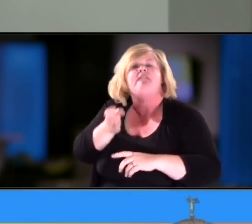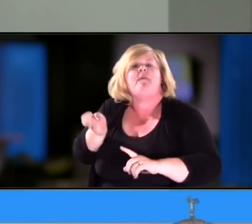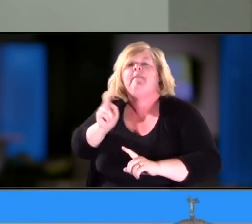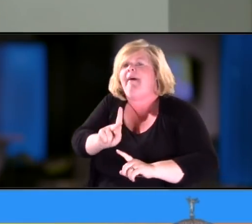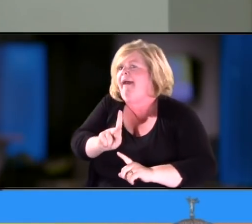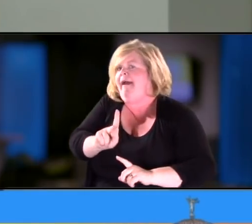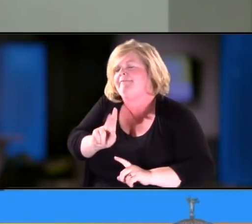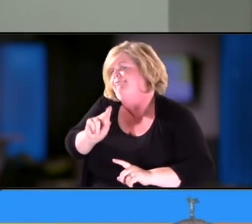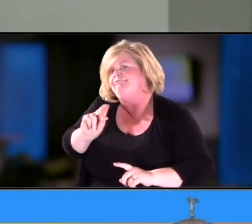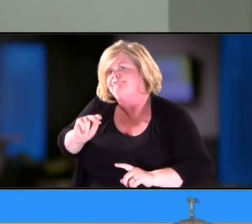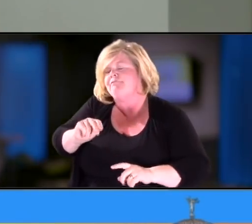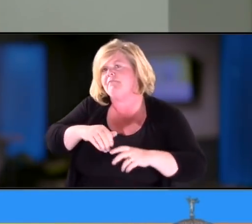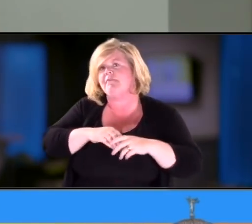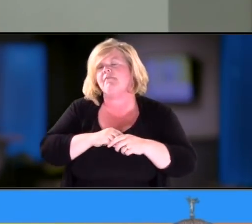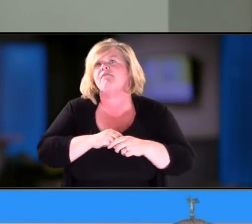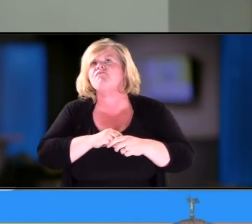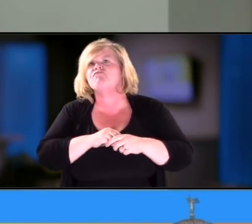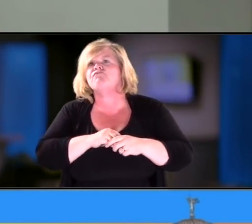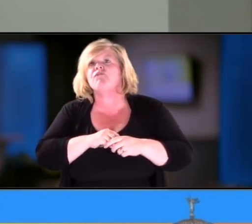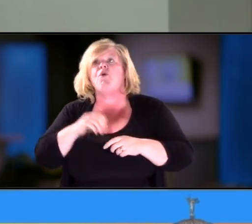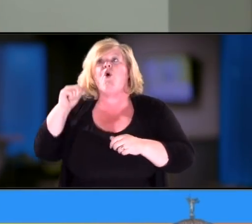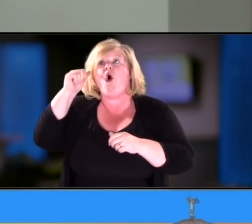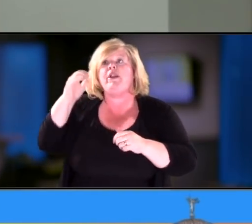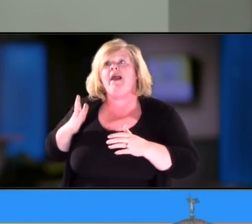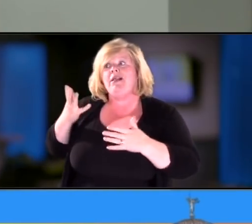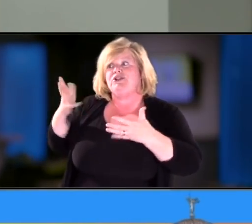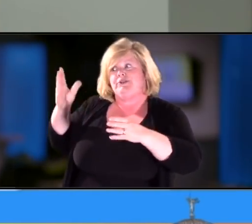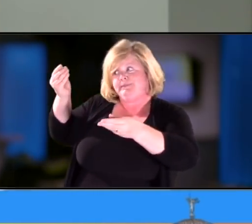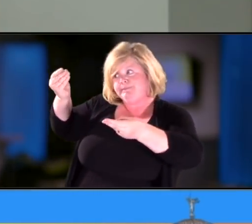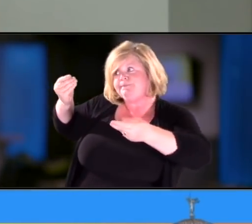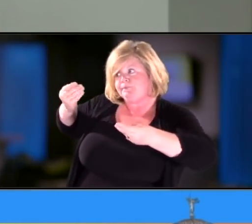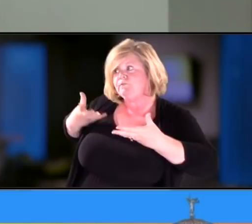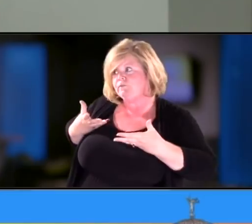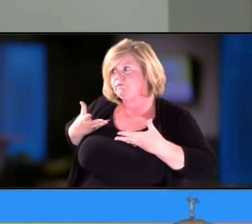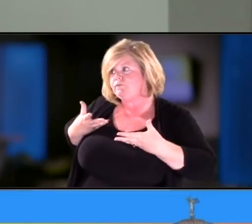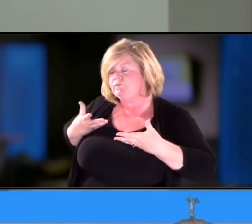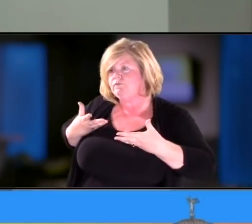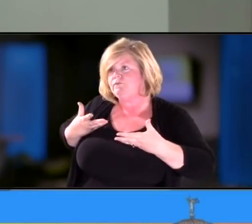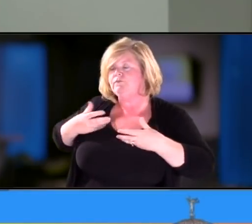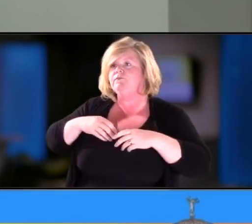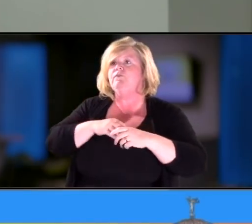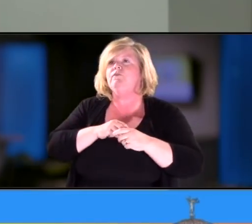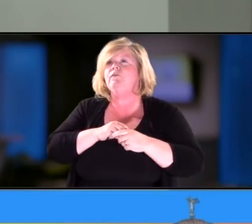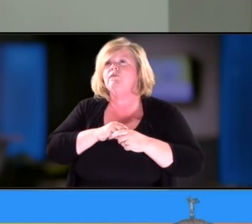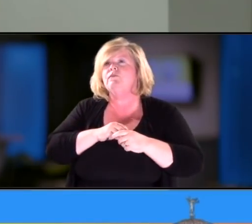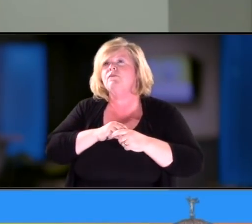And from our understanding, being told from the audiologist to us as hearing parents,